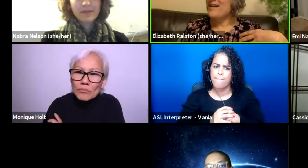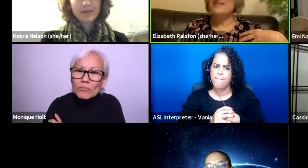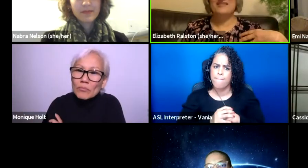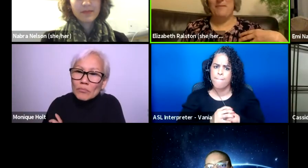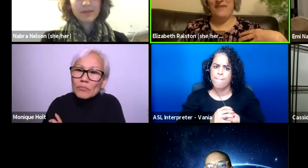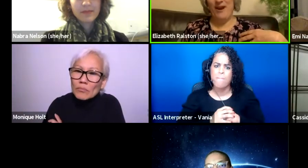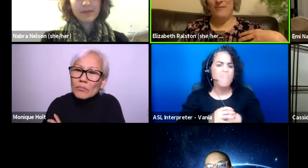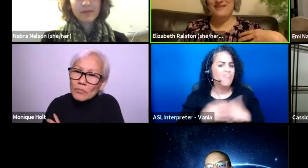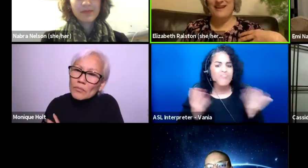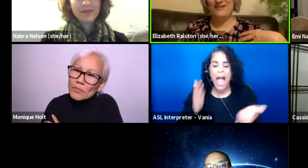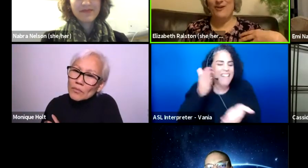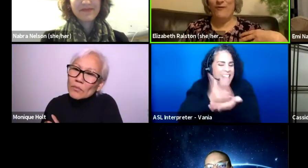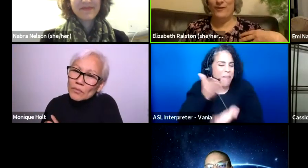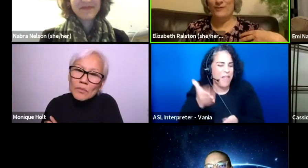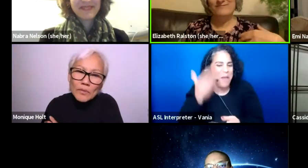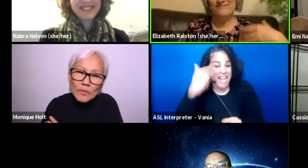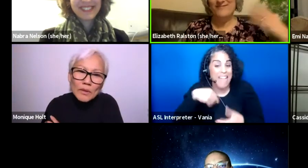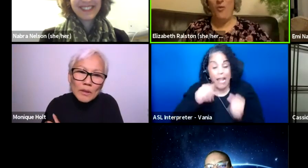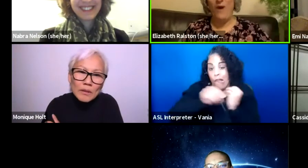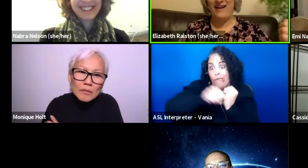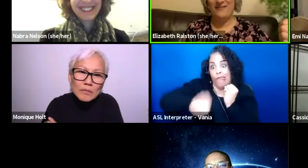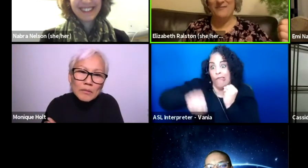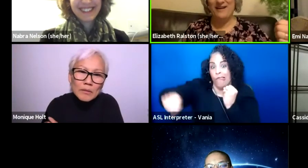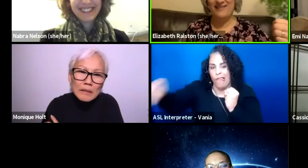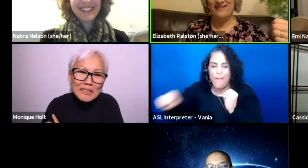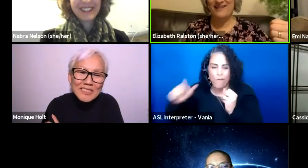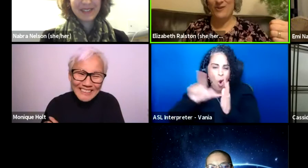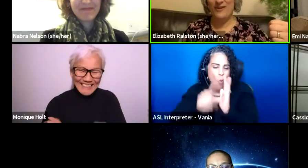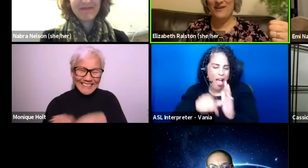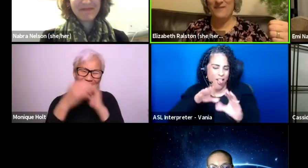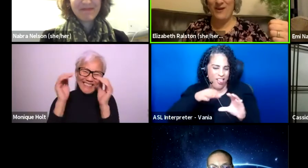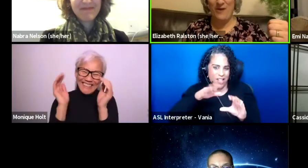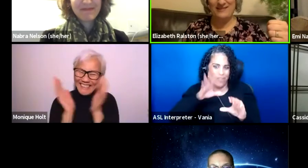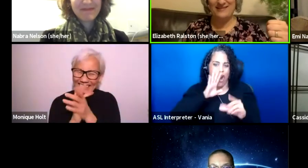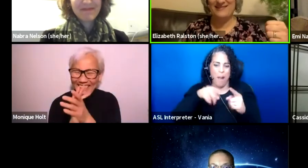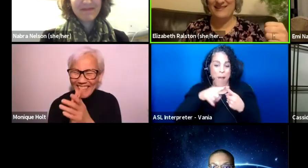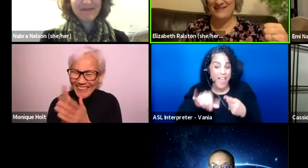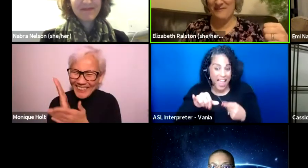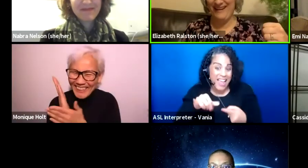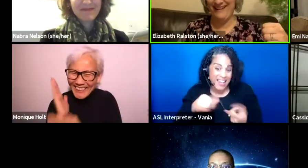I'll stop there, because I could go for a while. I know it can take a while to say something.